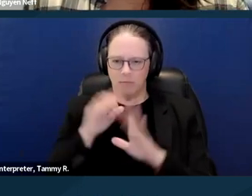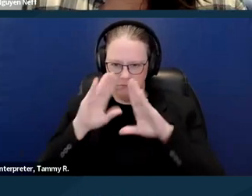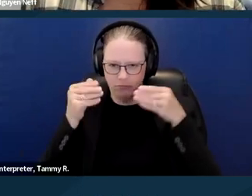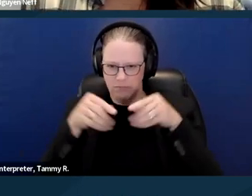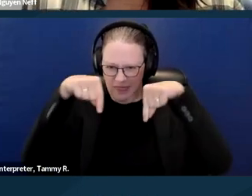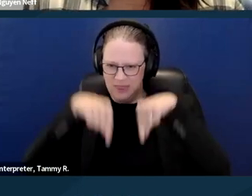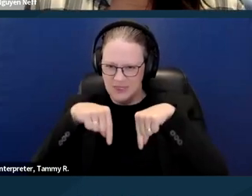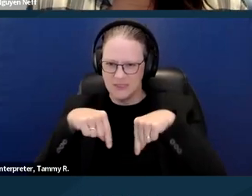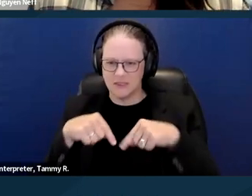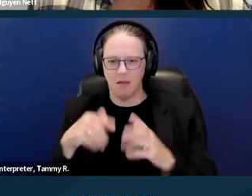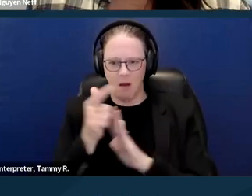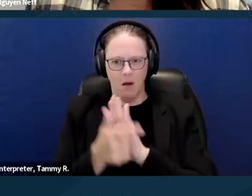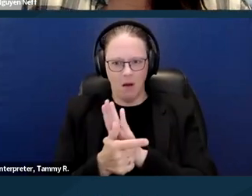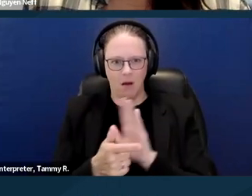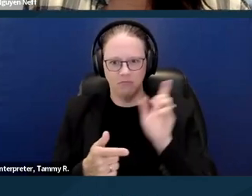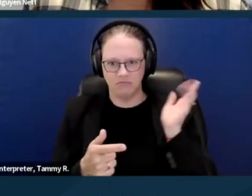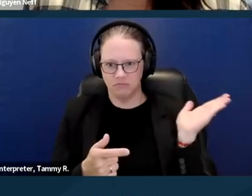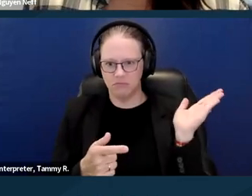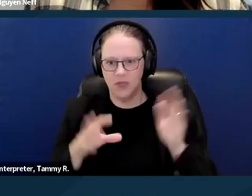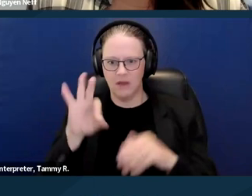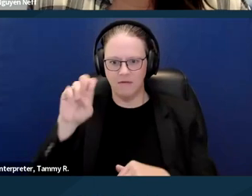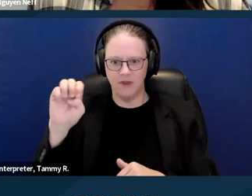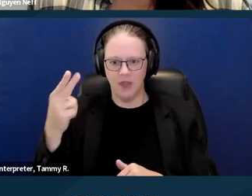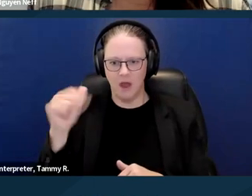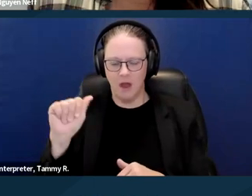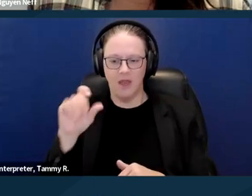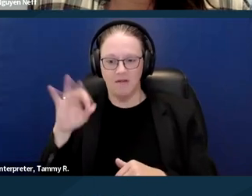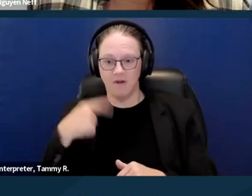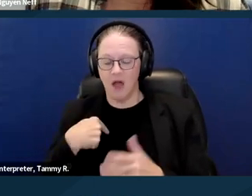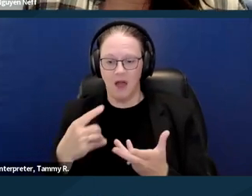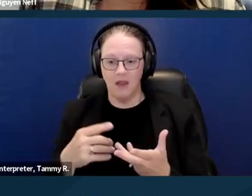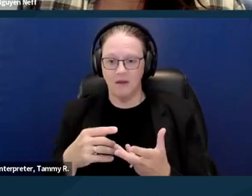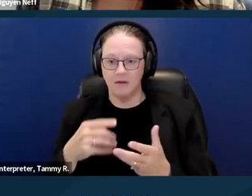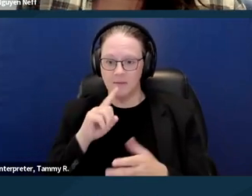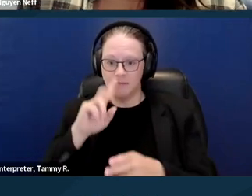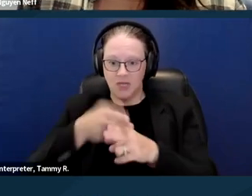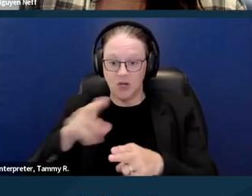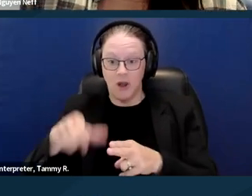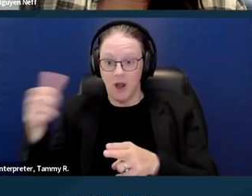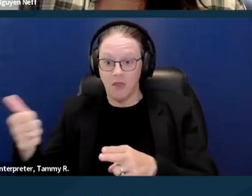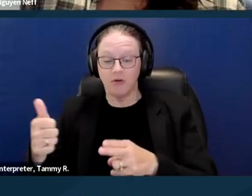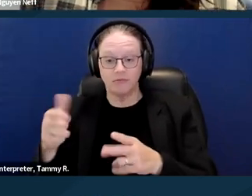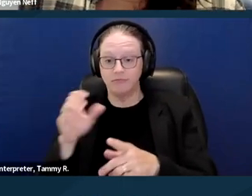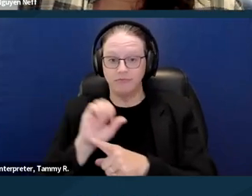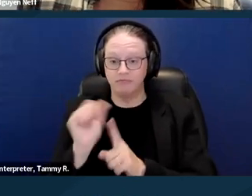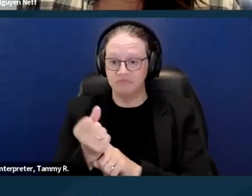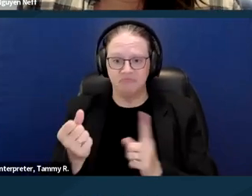what the things I'm talking about derived from FEHA. So the disability definition is very similar